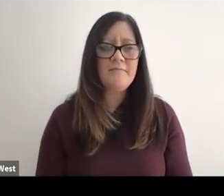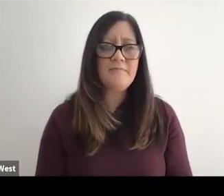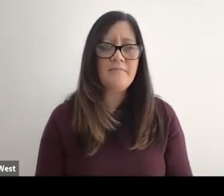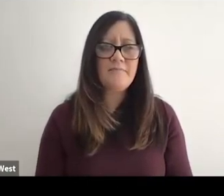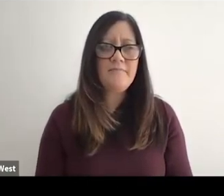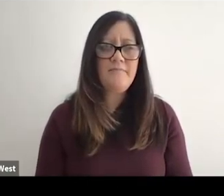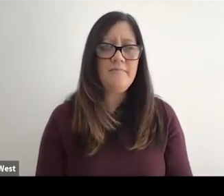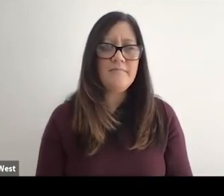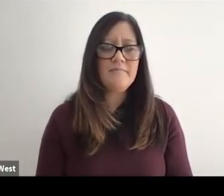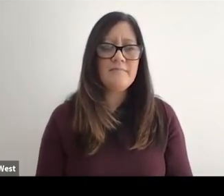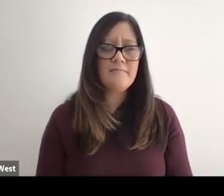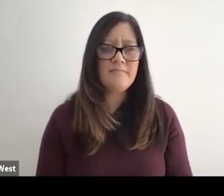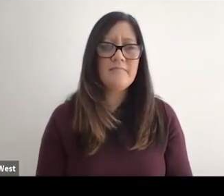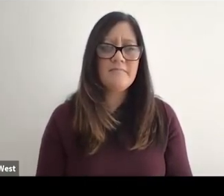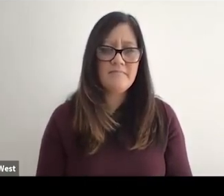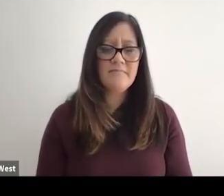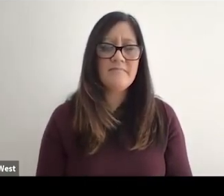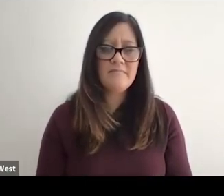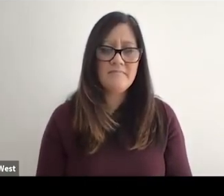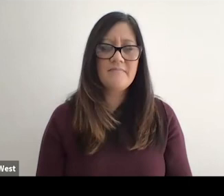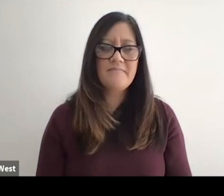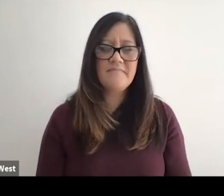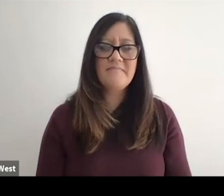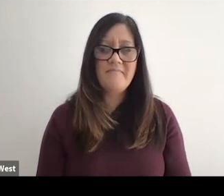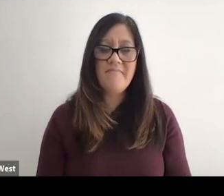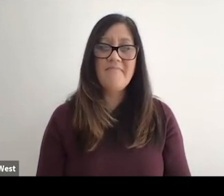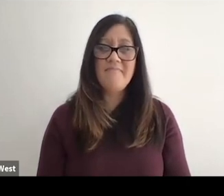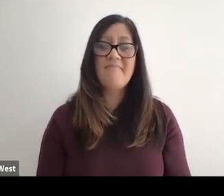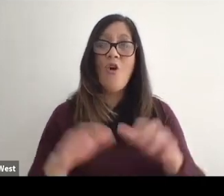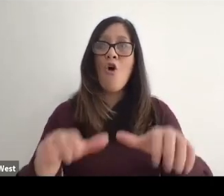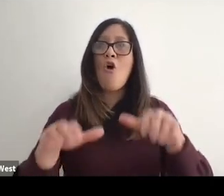Well, he's pleased the crowd